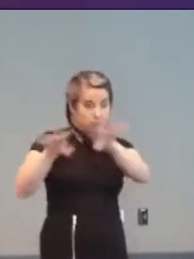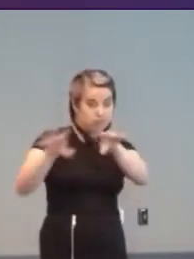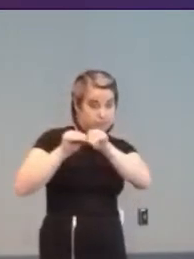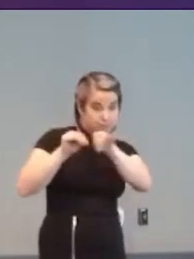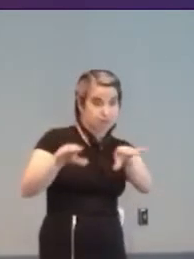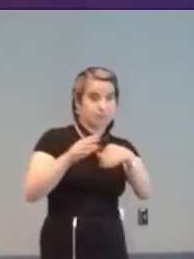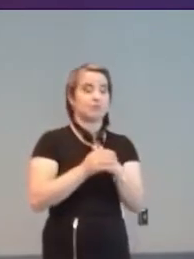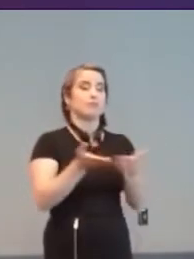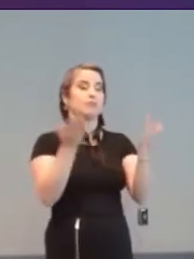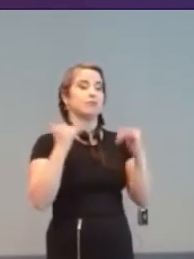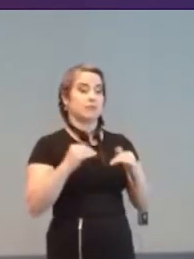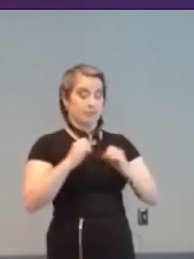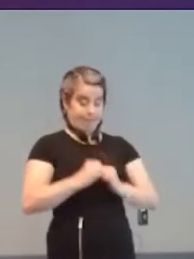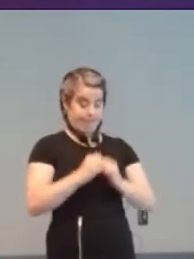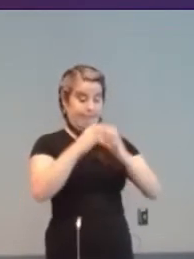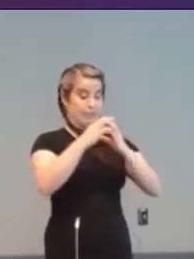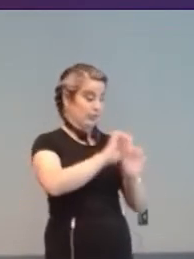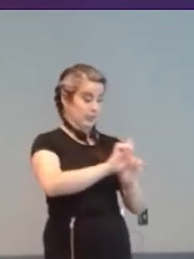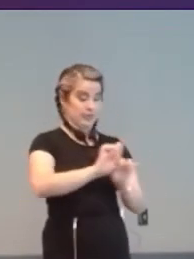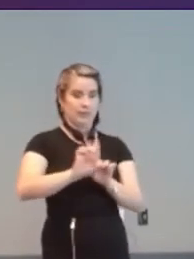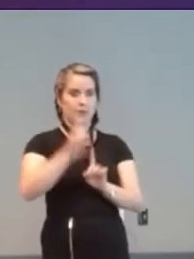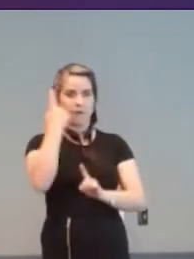As for the foundations of electronic gaming…